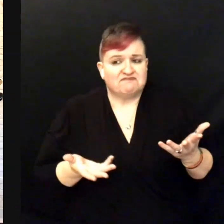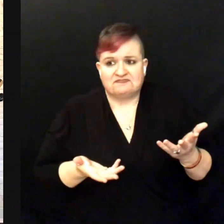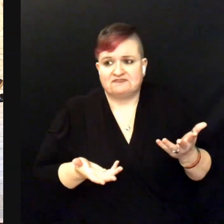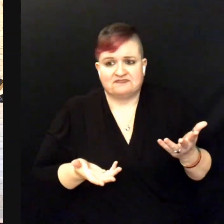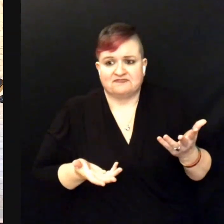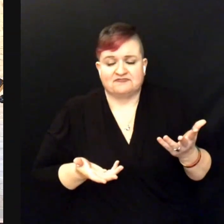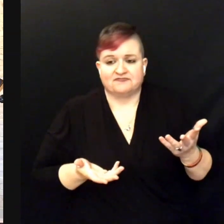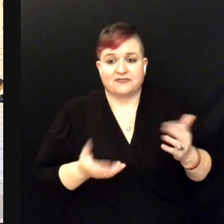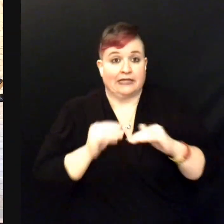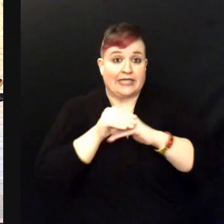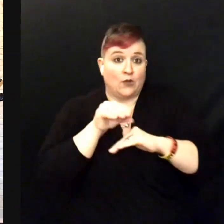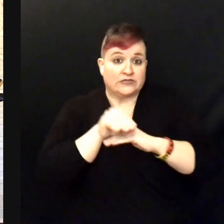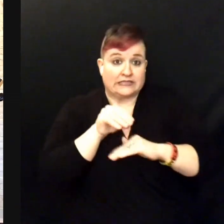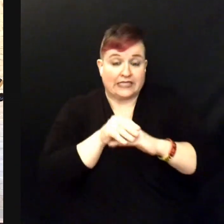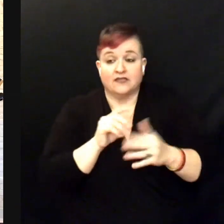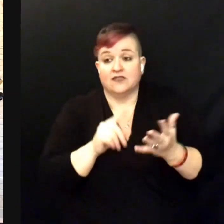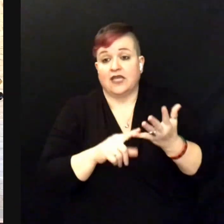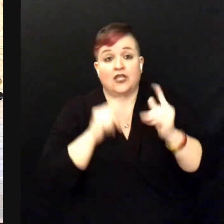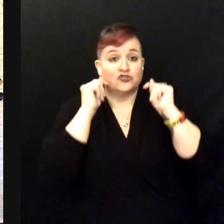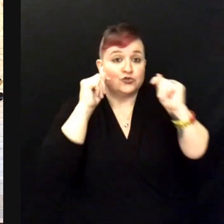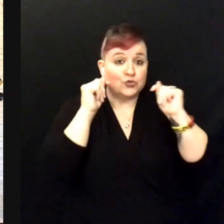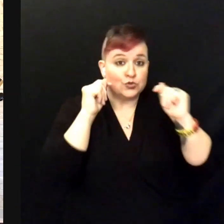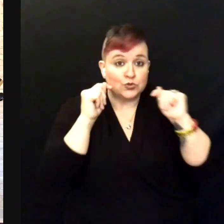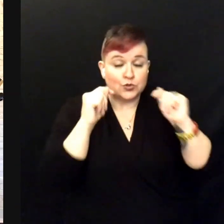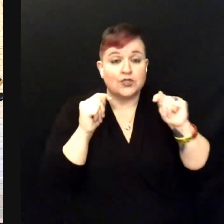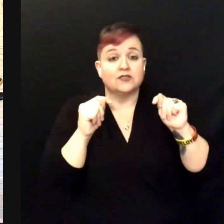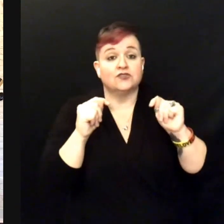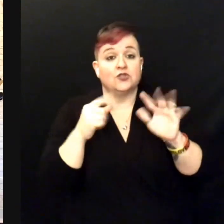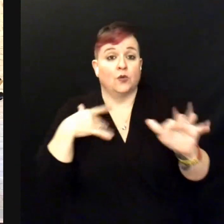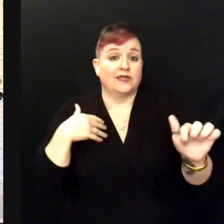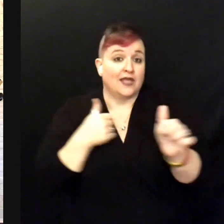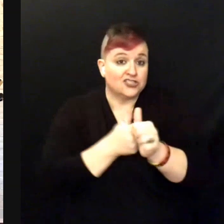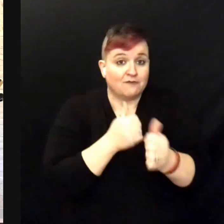counseling and tutoring just to catch up for school.